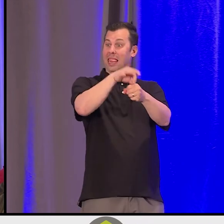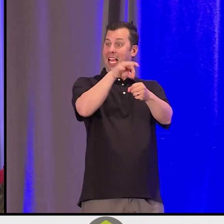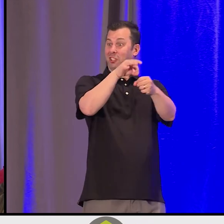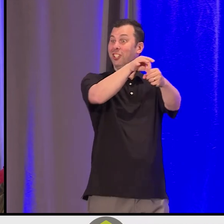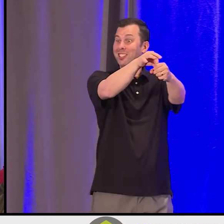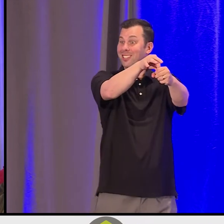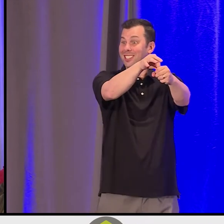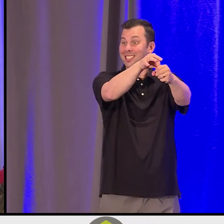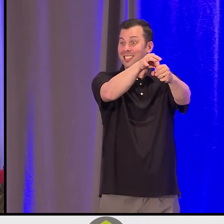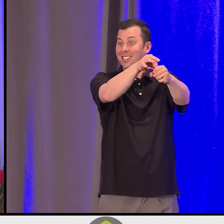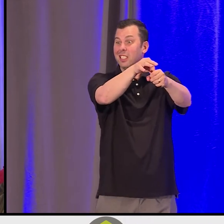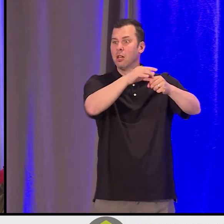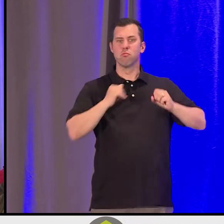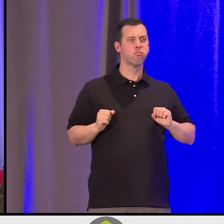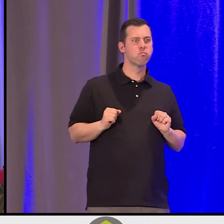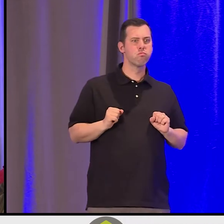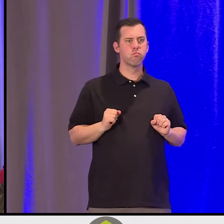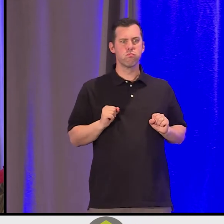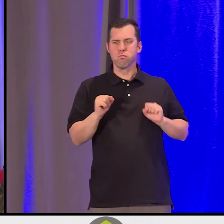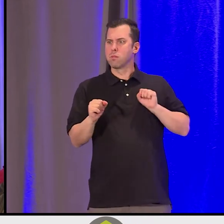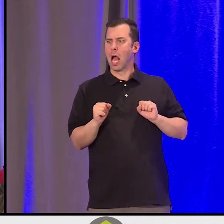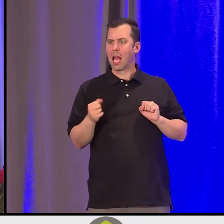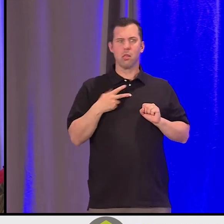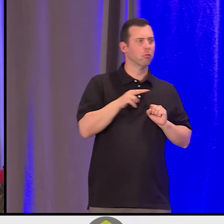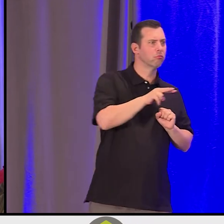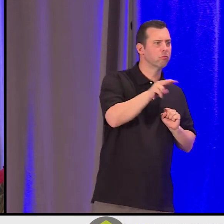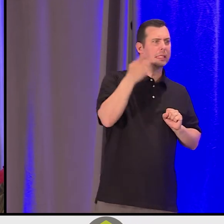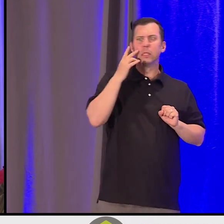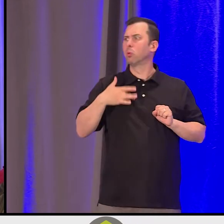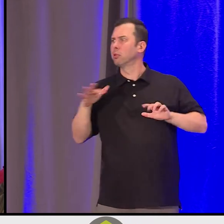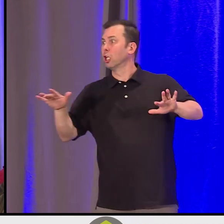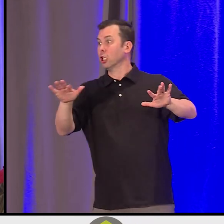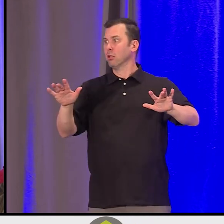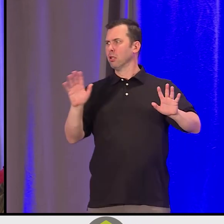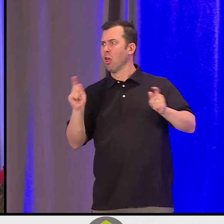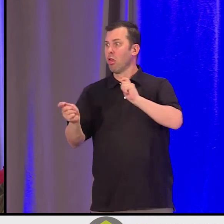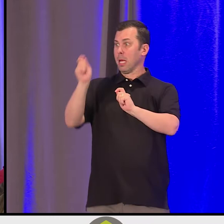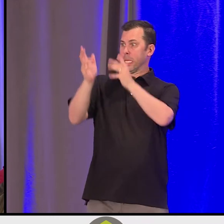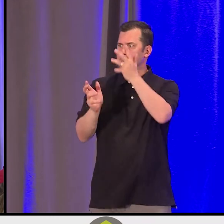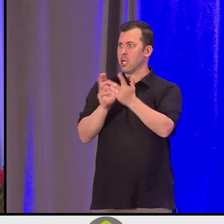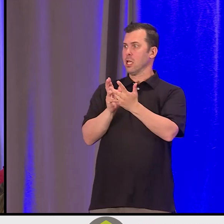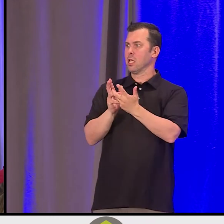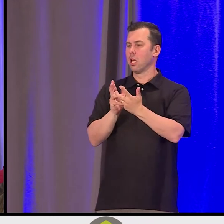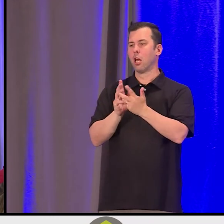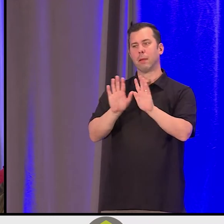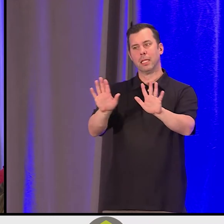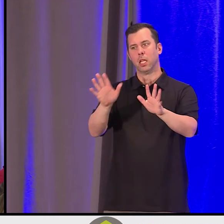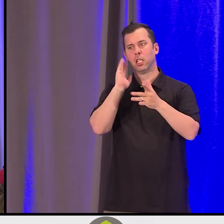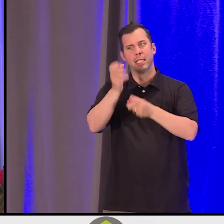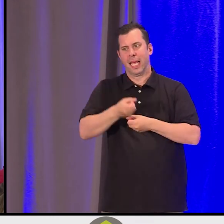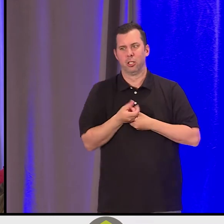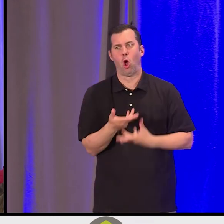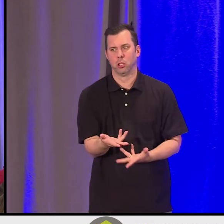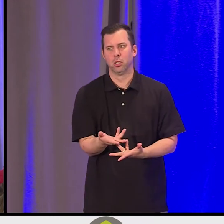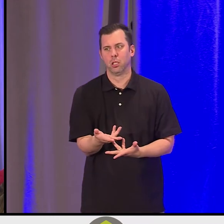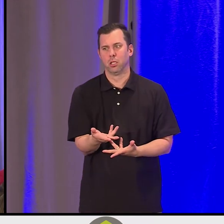It creates the ability to really read what's going on out there. And it's exhausting. Anybody feel exhausted because they're also hyper-vigilant?